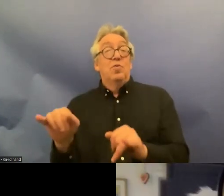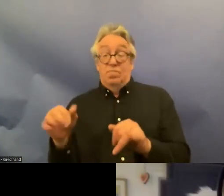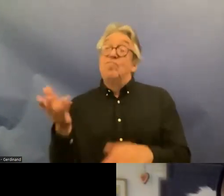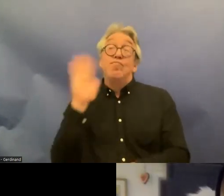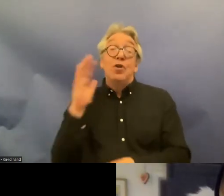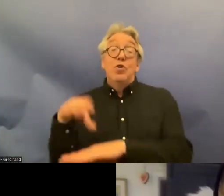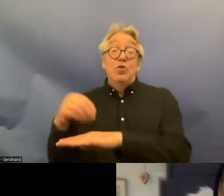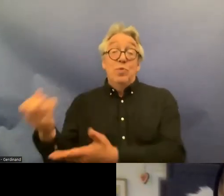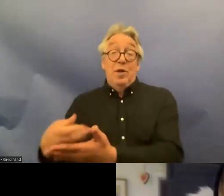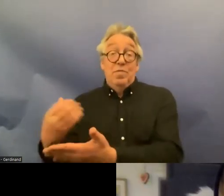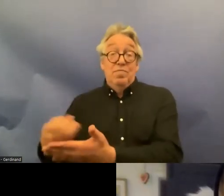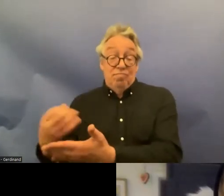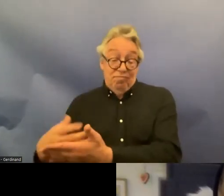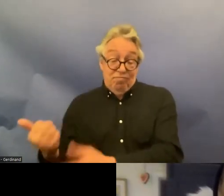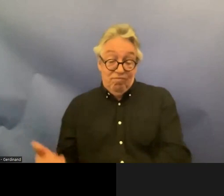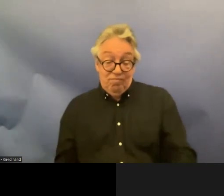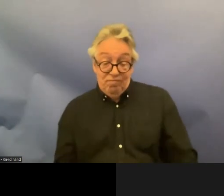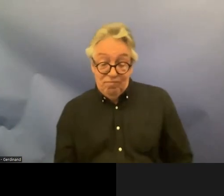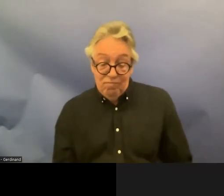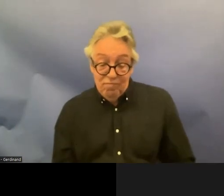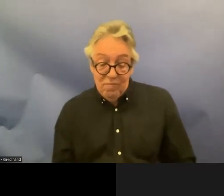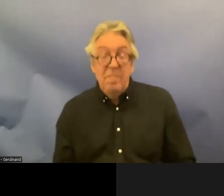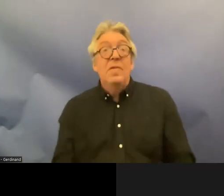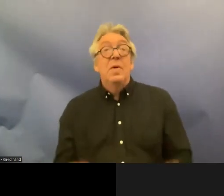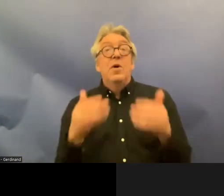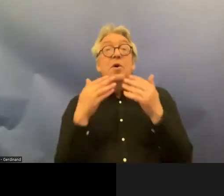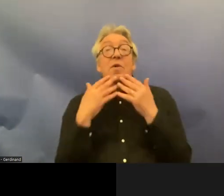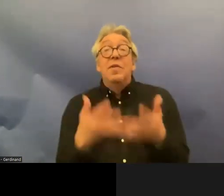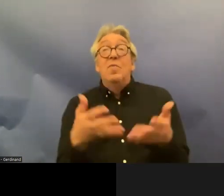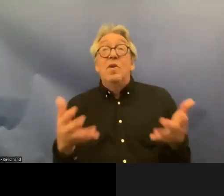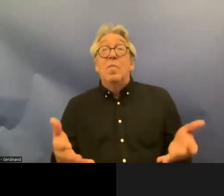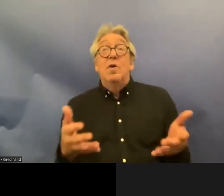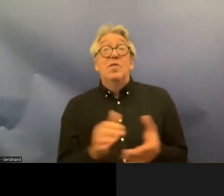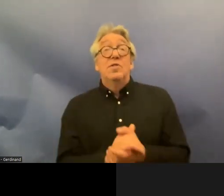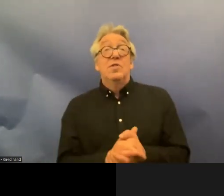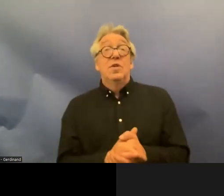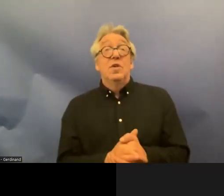Sweden H thank you very much I want to I'm probably speaking to the already